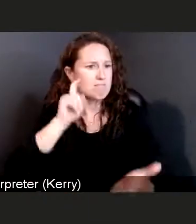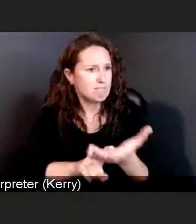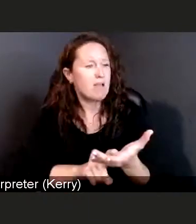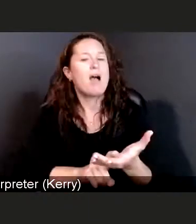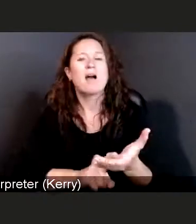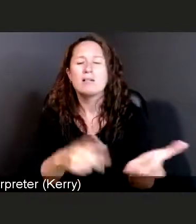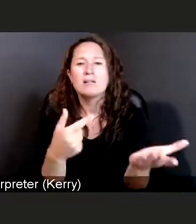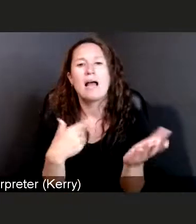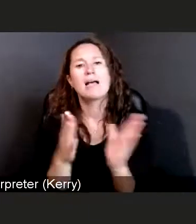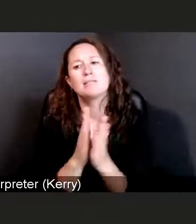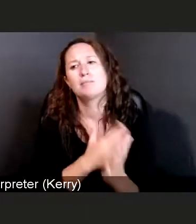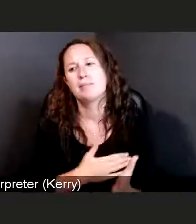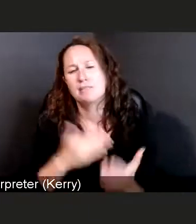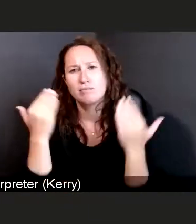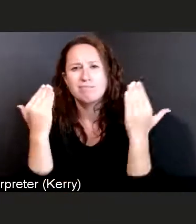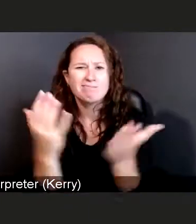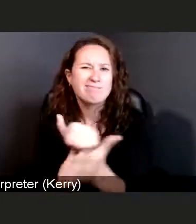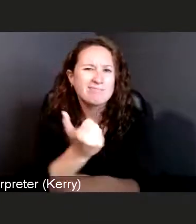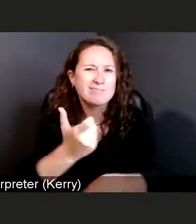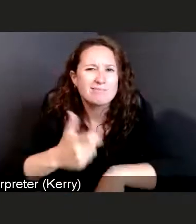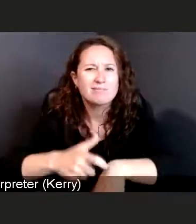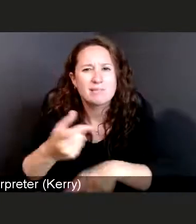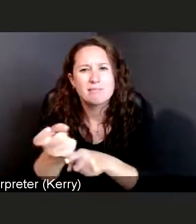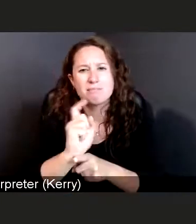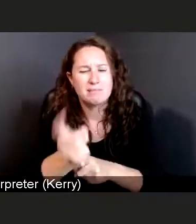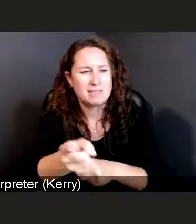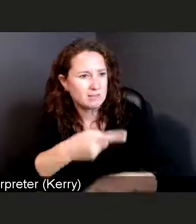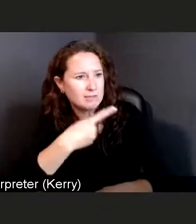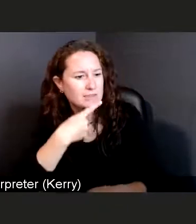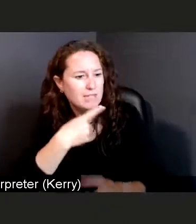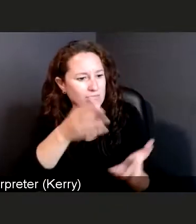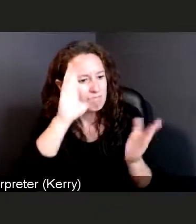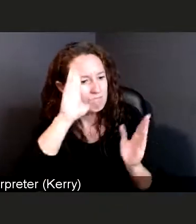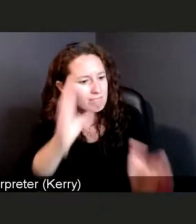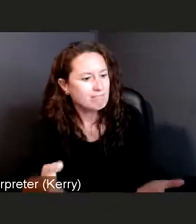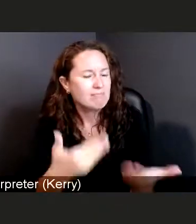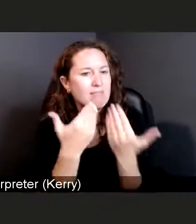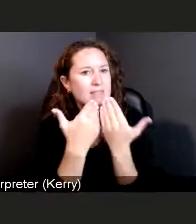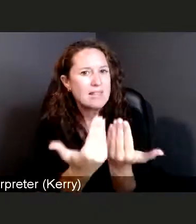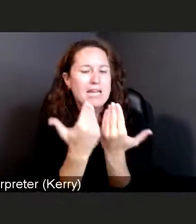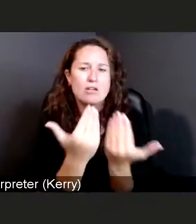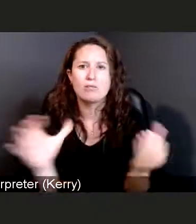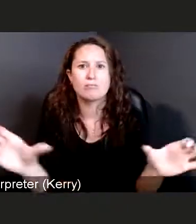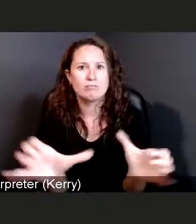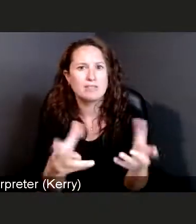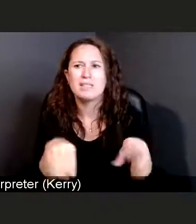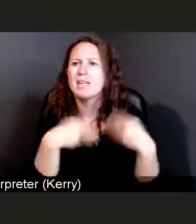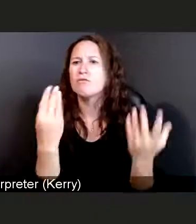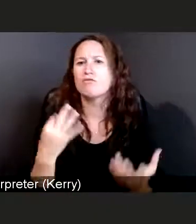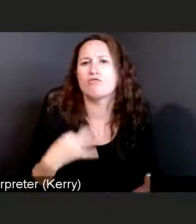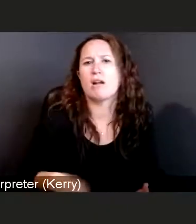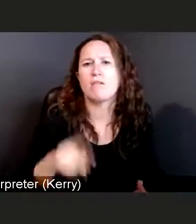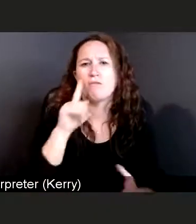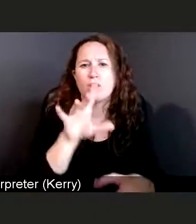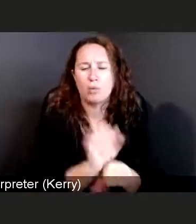to say thank you, and to give them credit for all the work that they are doing. And once again, thank you so much